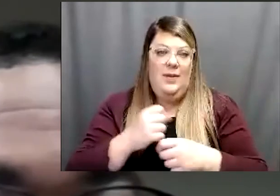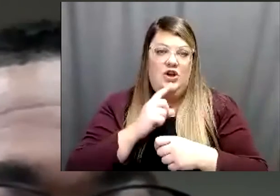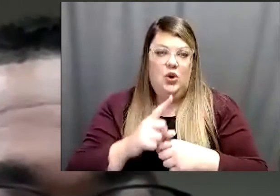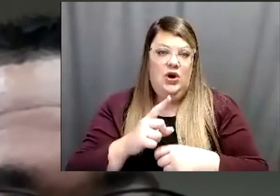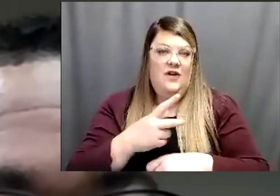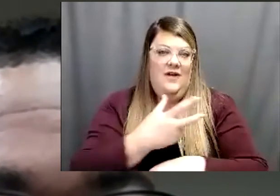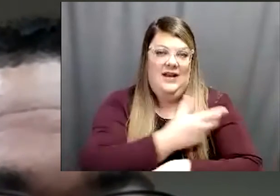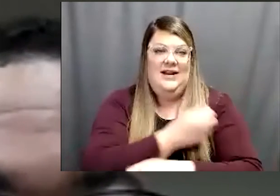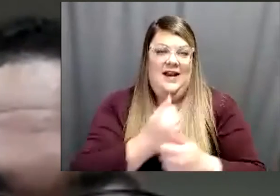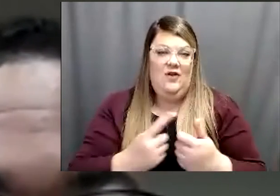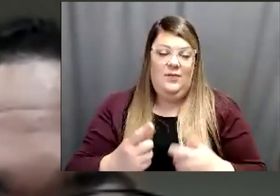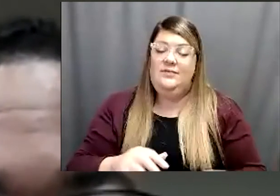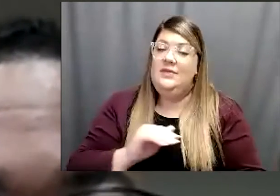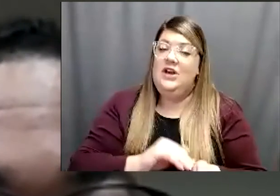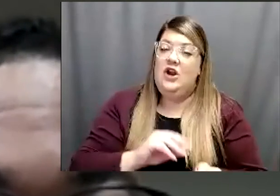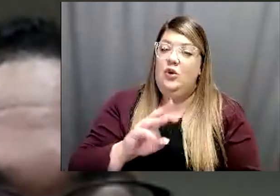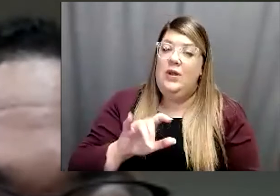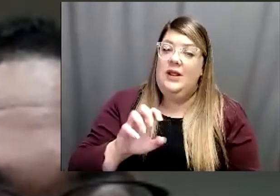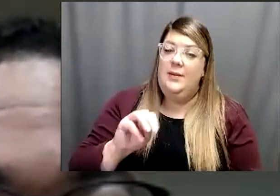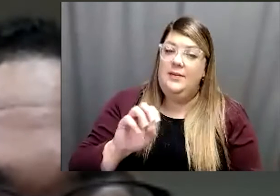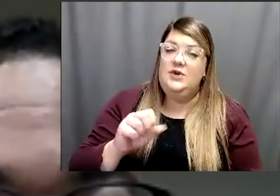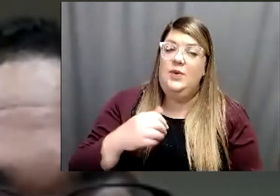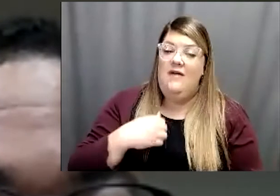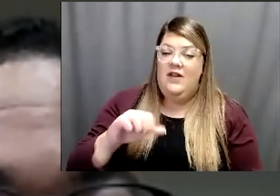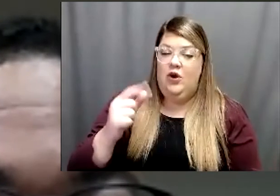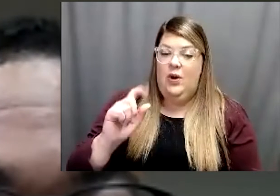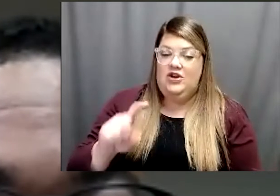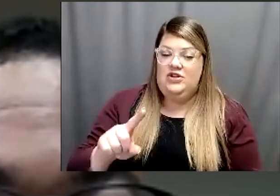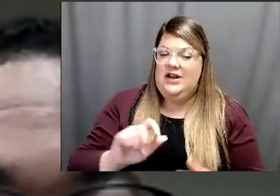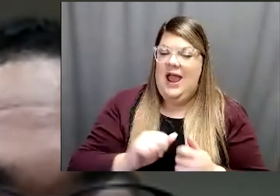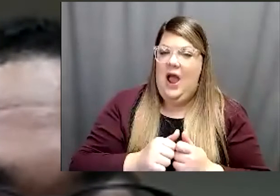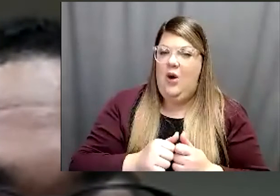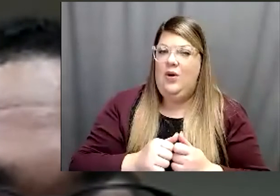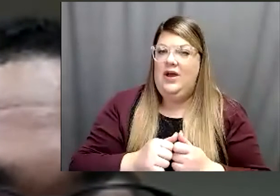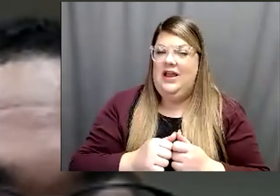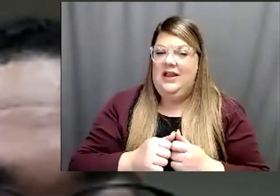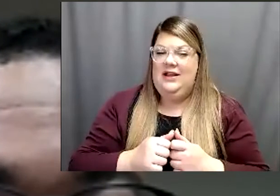Dr. Williams we do have another question, "How efficient is the vaccine for children